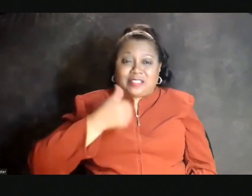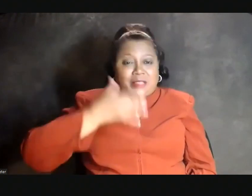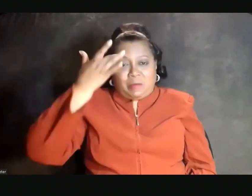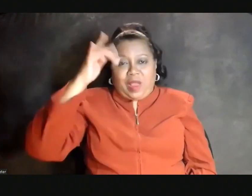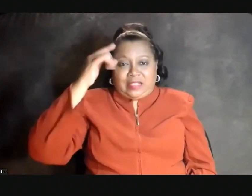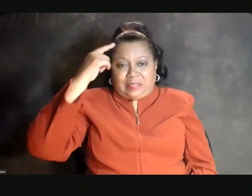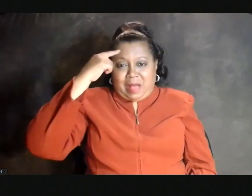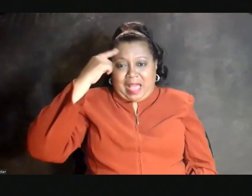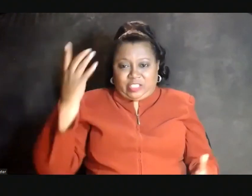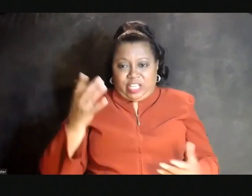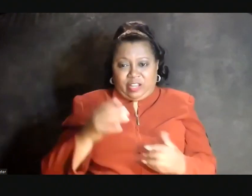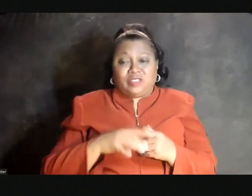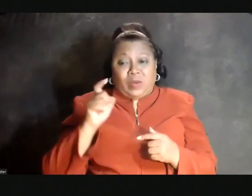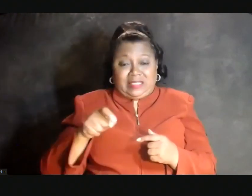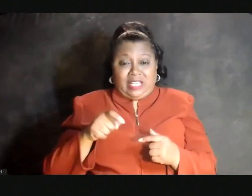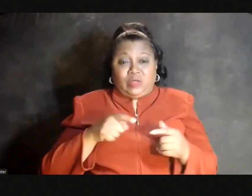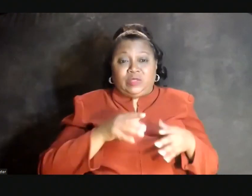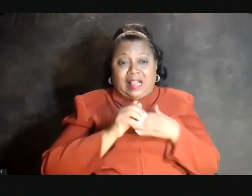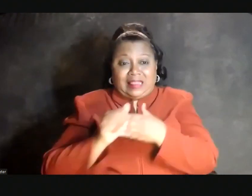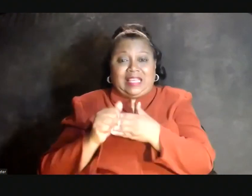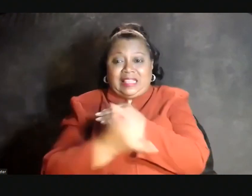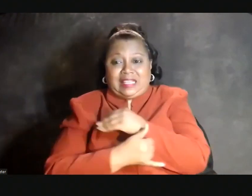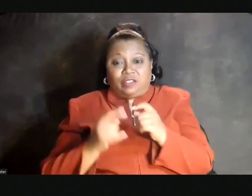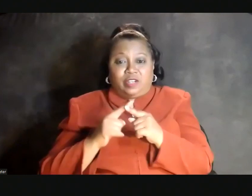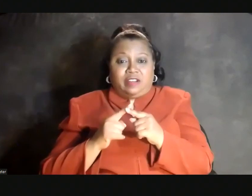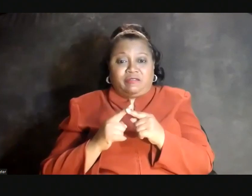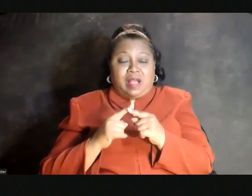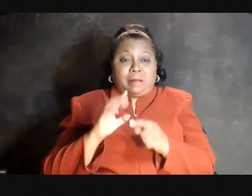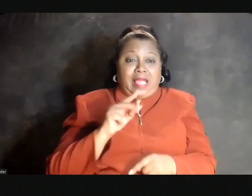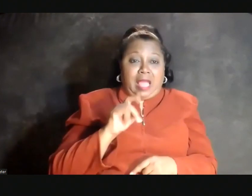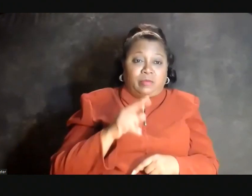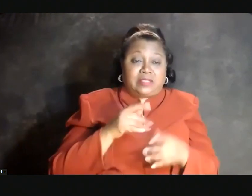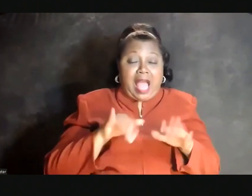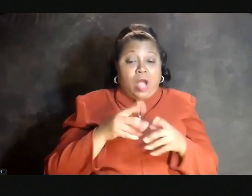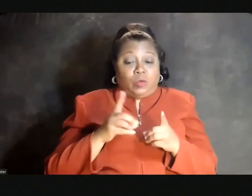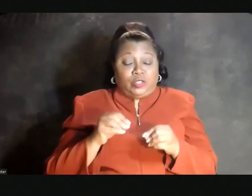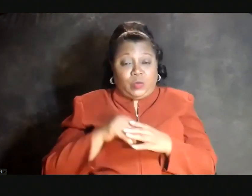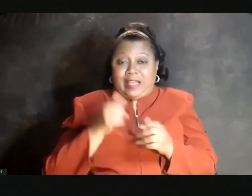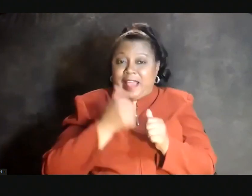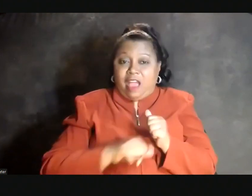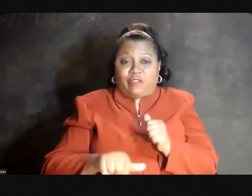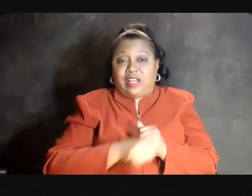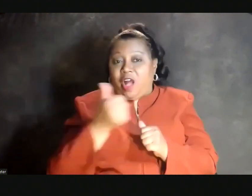here, so we need to lead the country from Cambridge, the way we do in every other way that makes